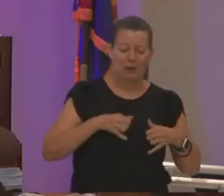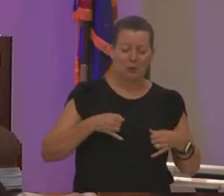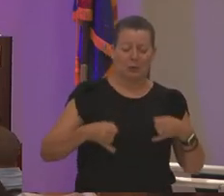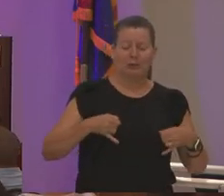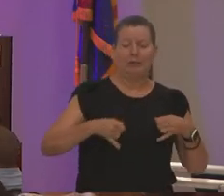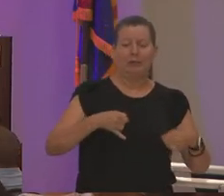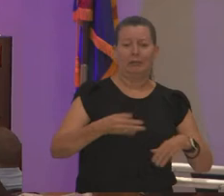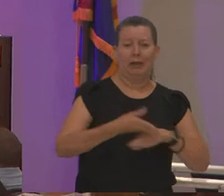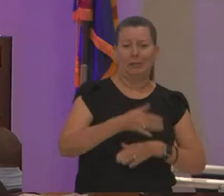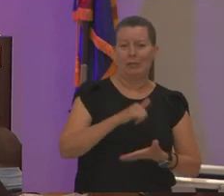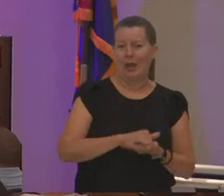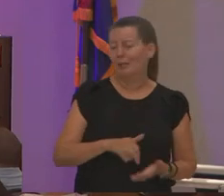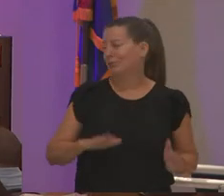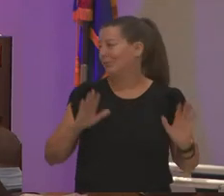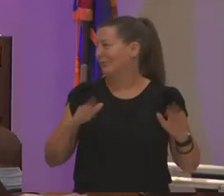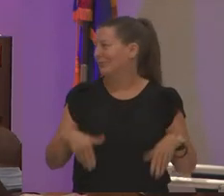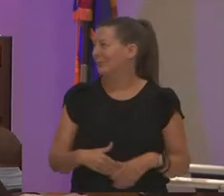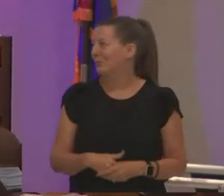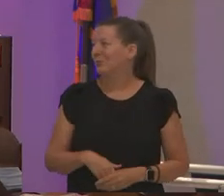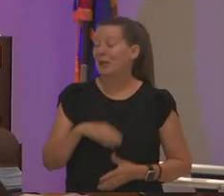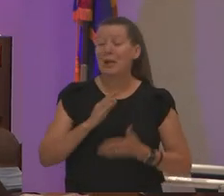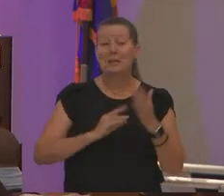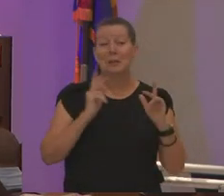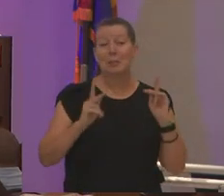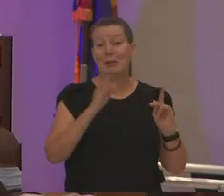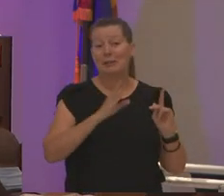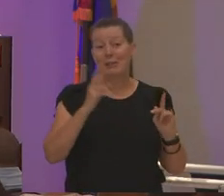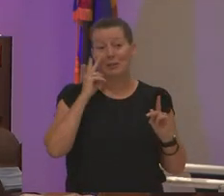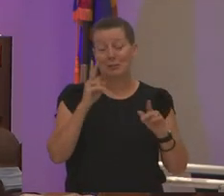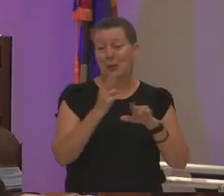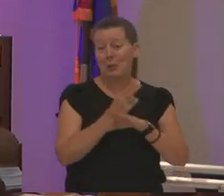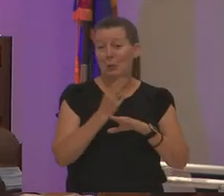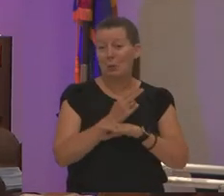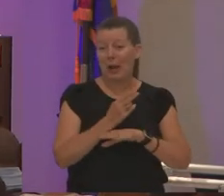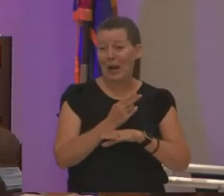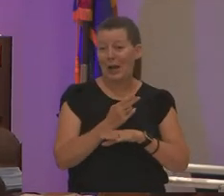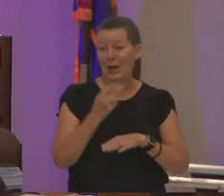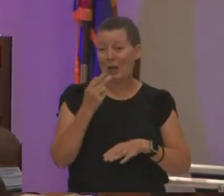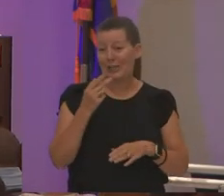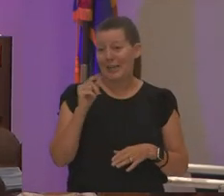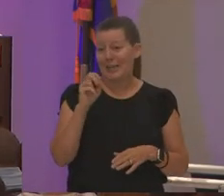you know some people have never seen me in tennis shoes you guys have only seen me in tennis shoes